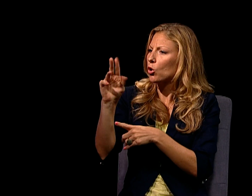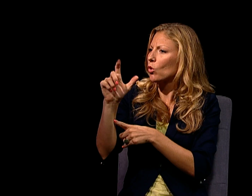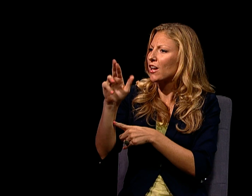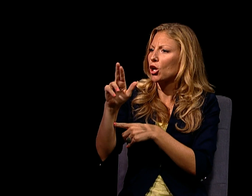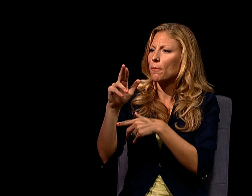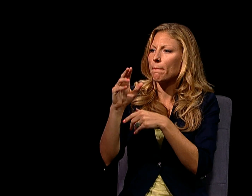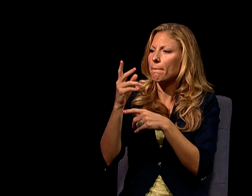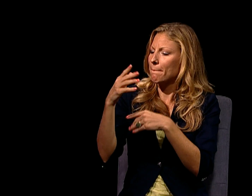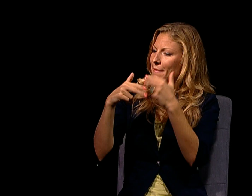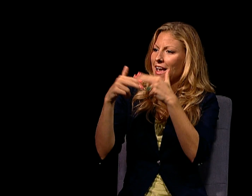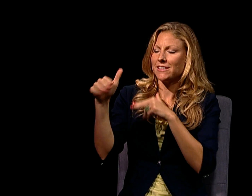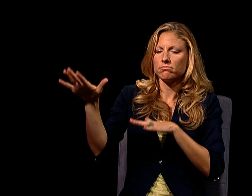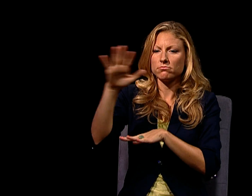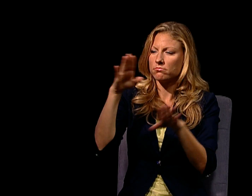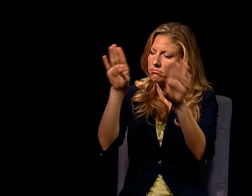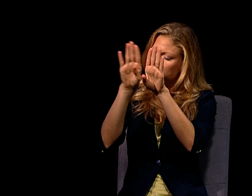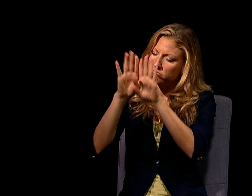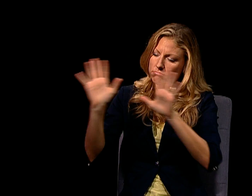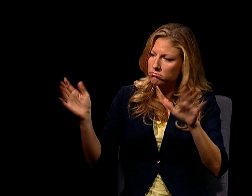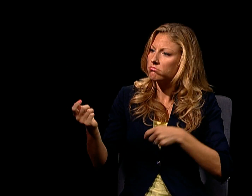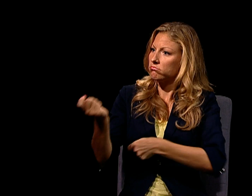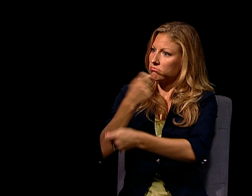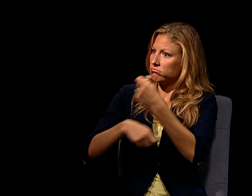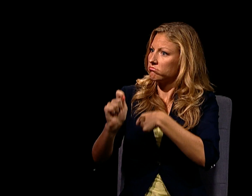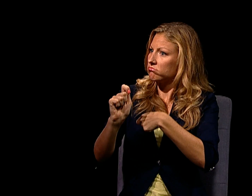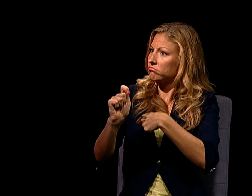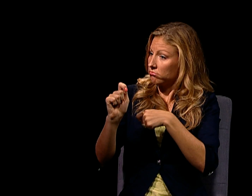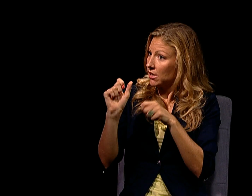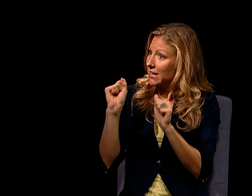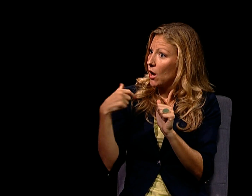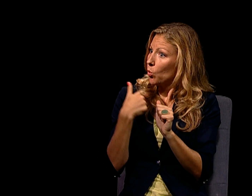ALL OF THE NUCLEAR POWER PLANTS